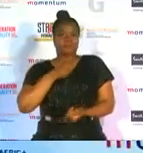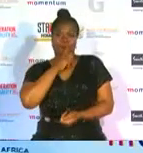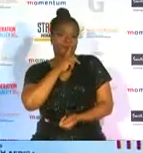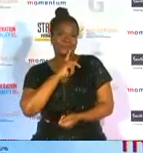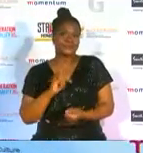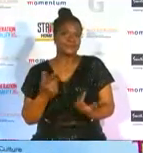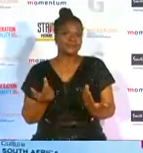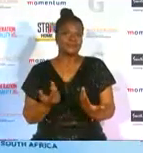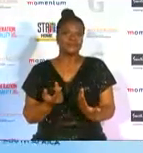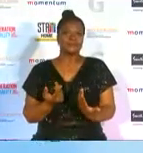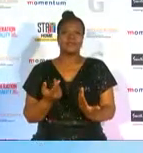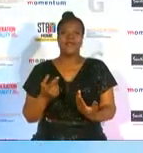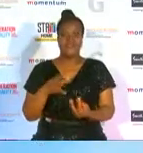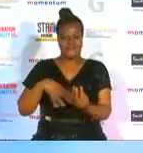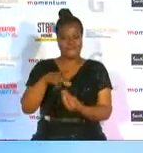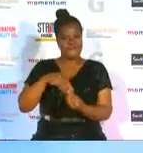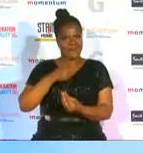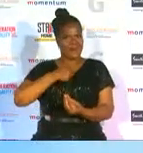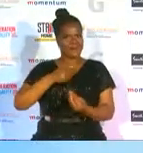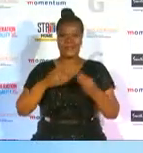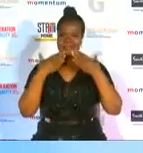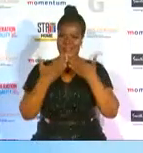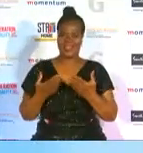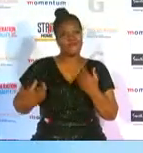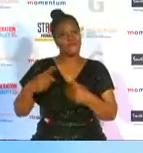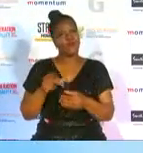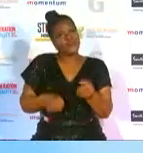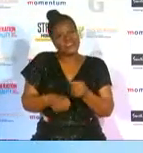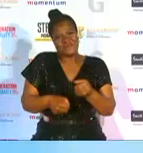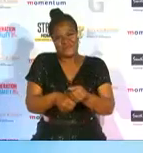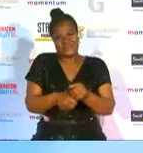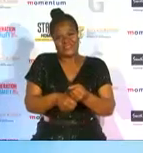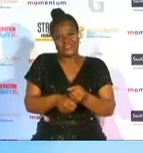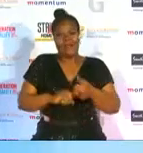i thank my family for the support my association which is the national